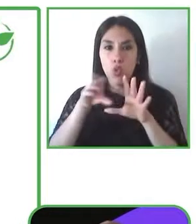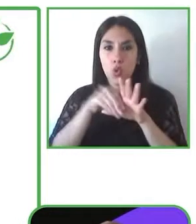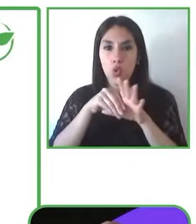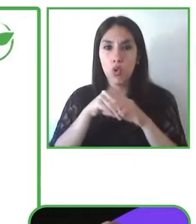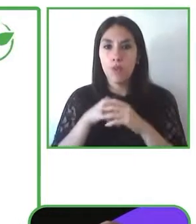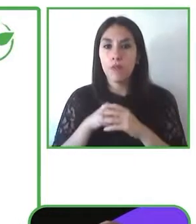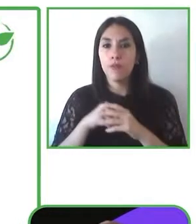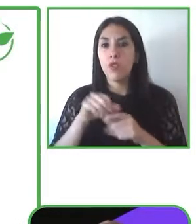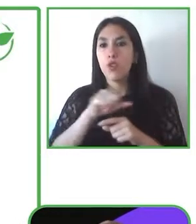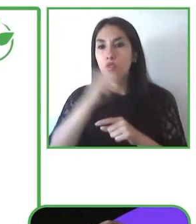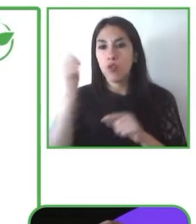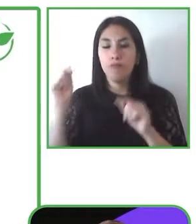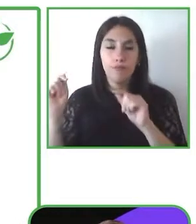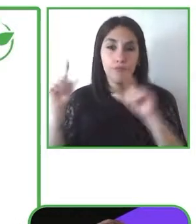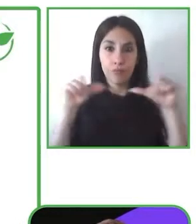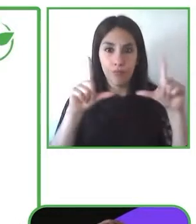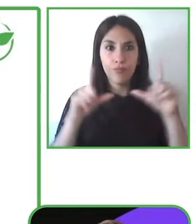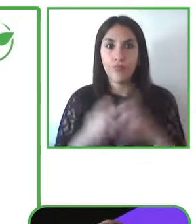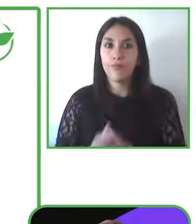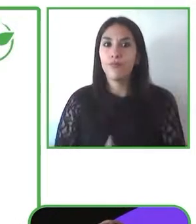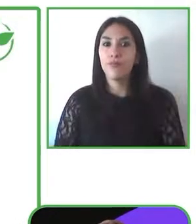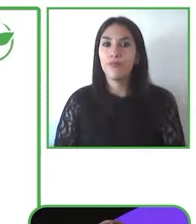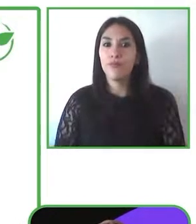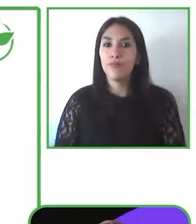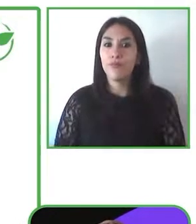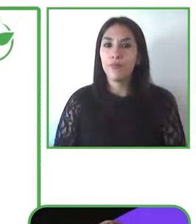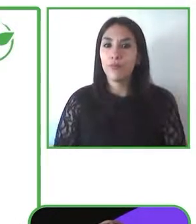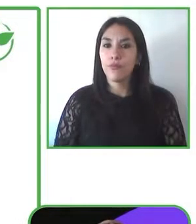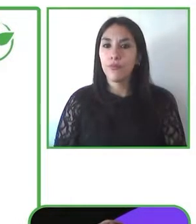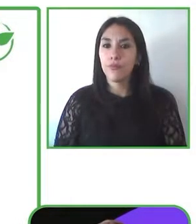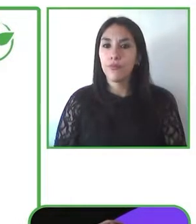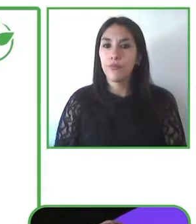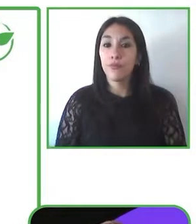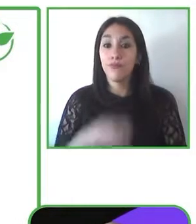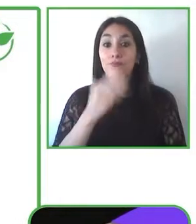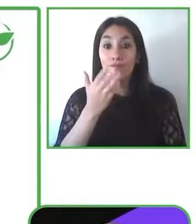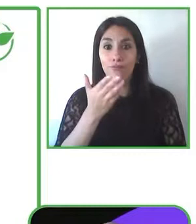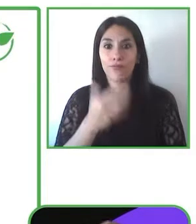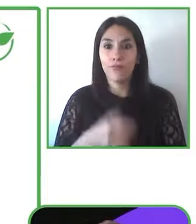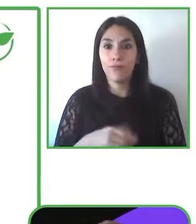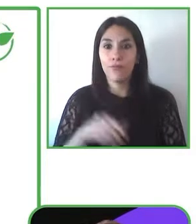So Atos is a multinational information technology and digital transformation firm